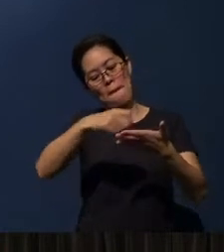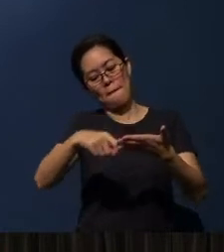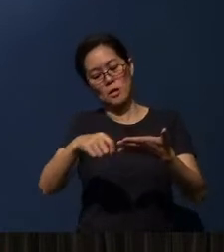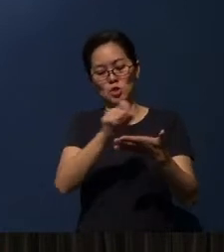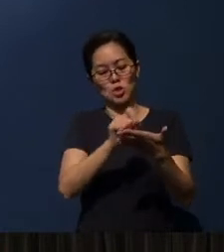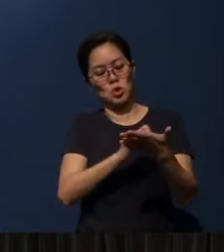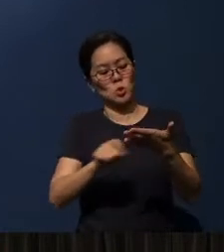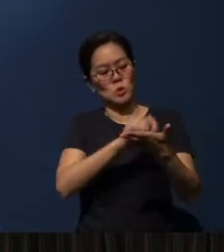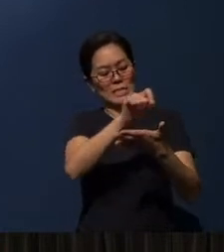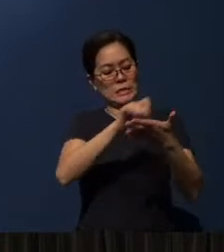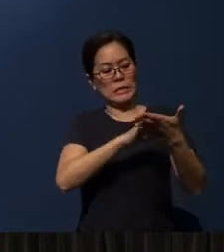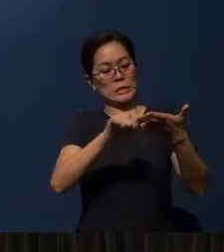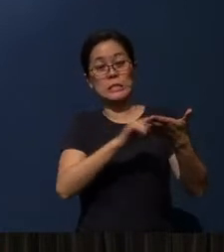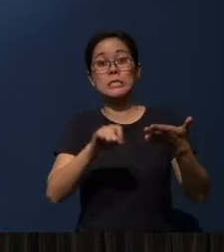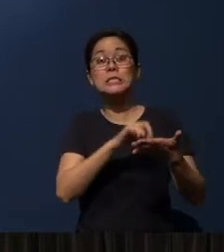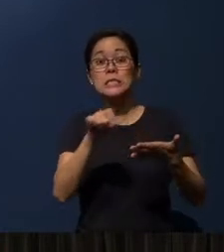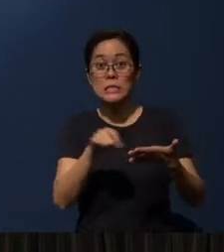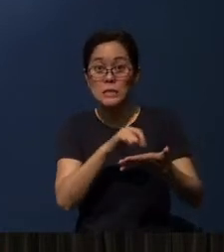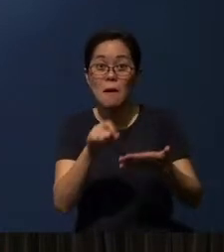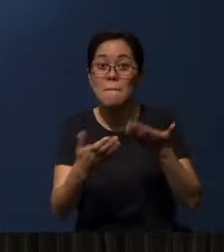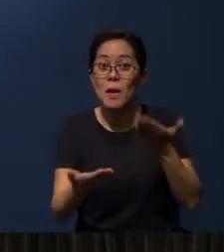over the book. That may be your way too.